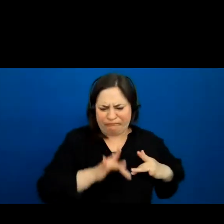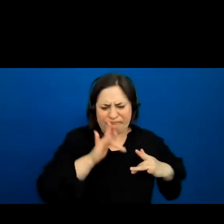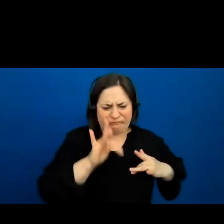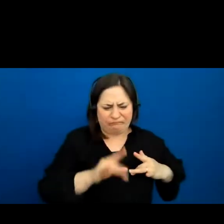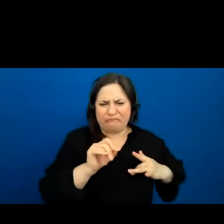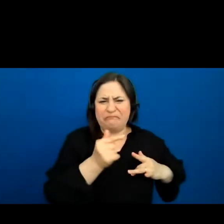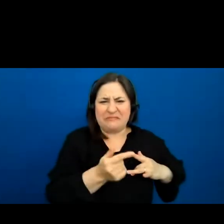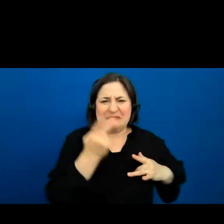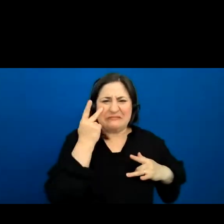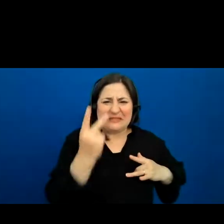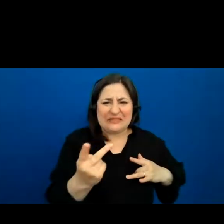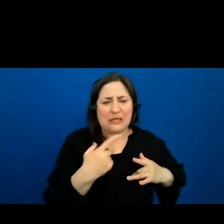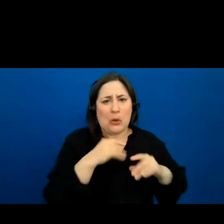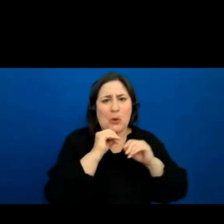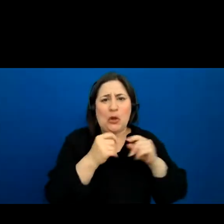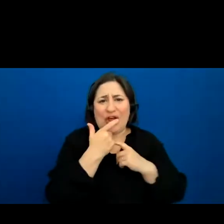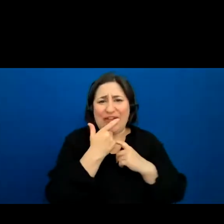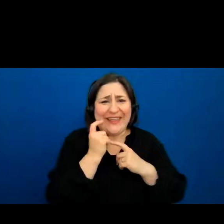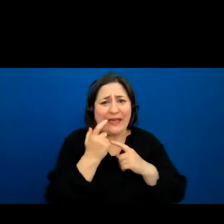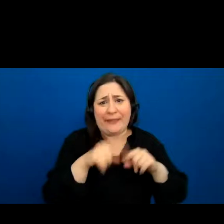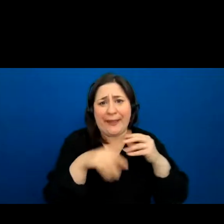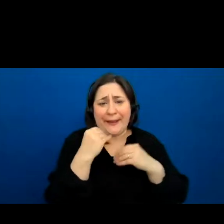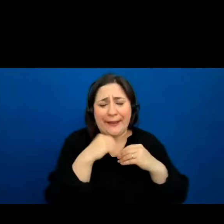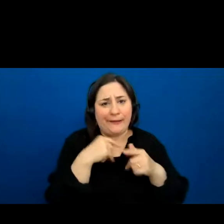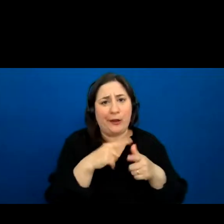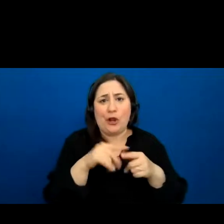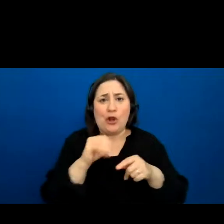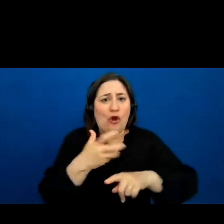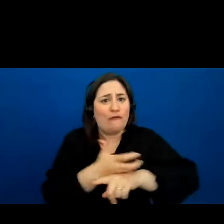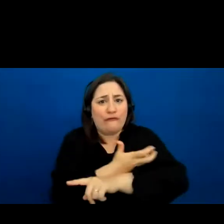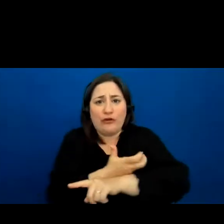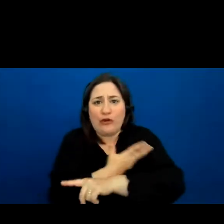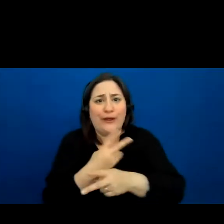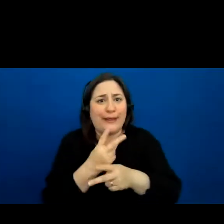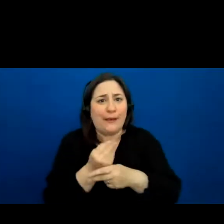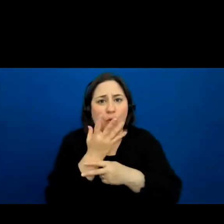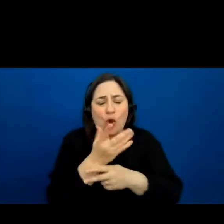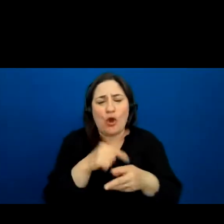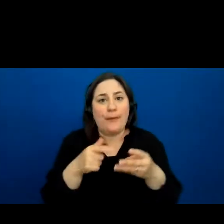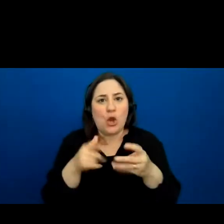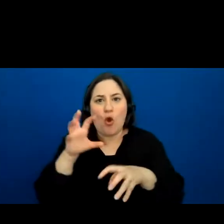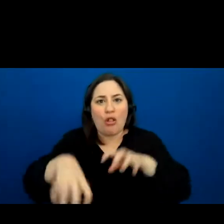It has no teeth to eat, no fur to keep it warm, it has no claws to fight back or hunt